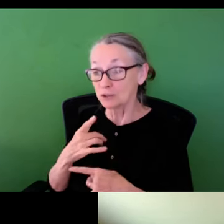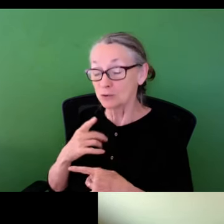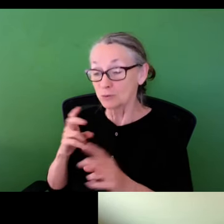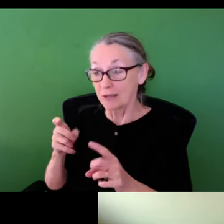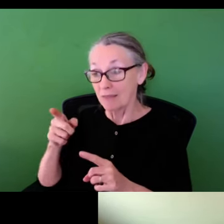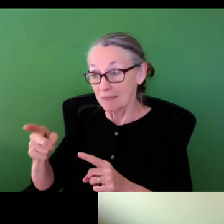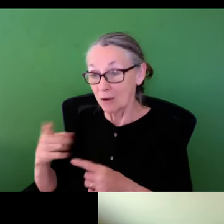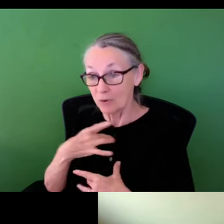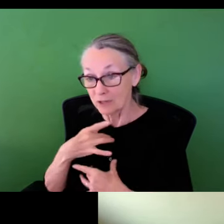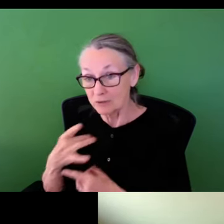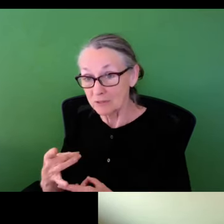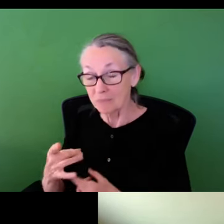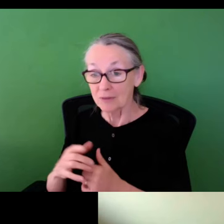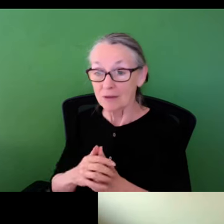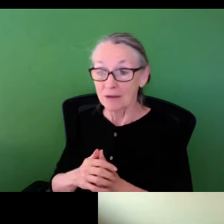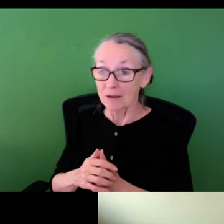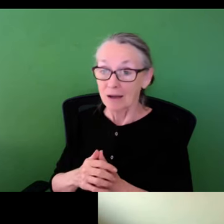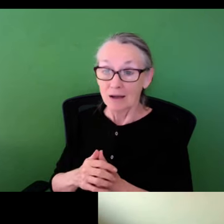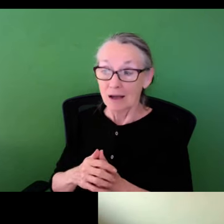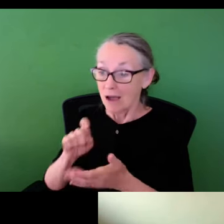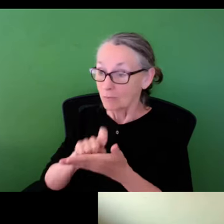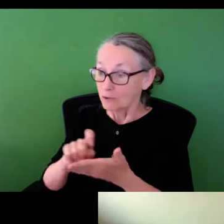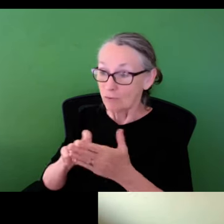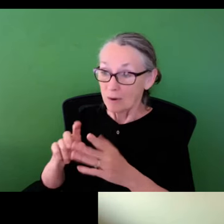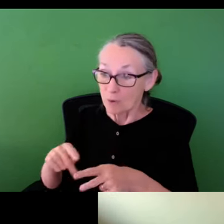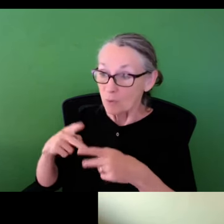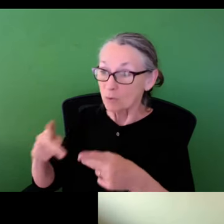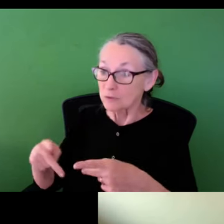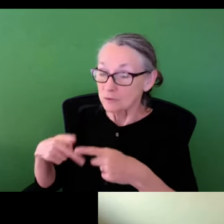I was interested in, but the issues they were interested in.